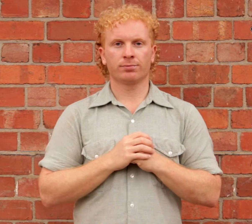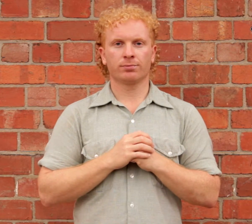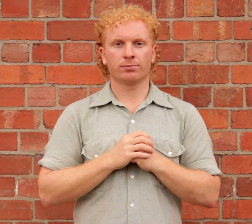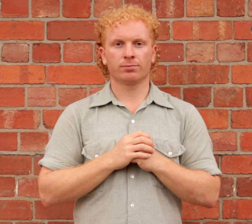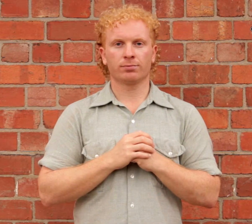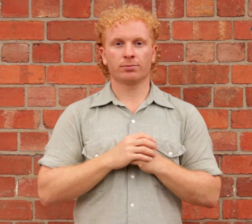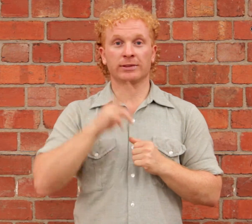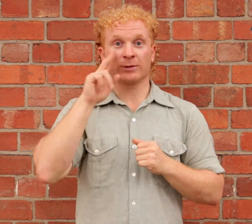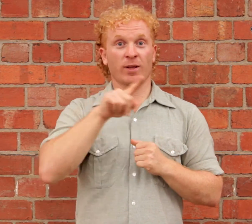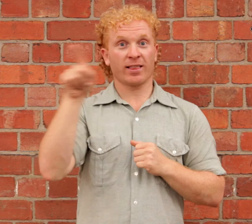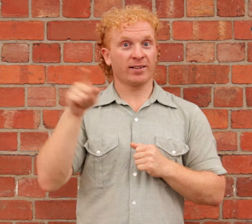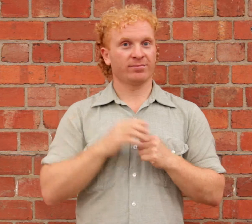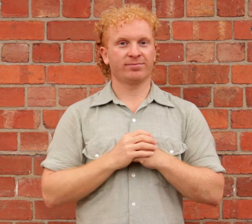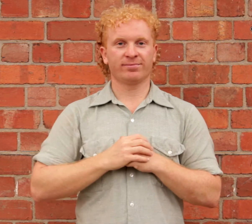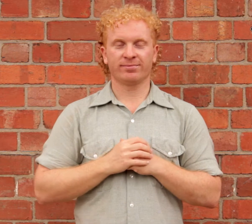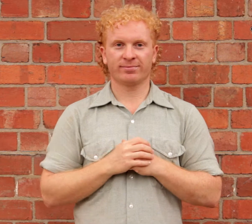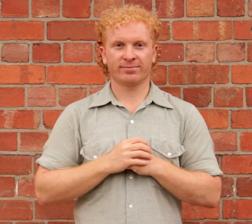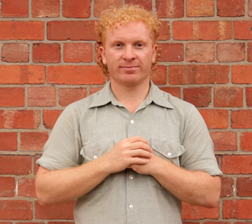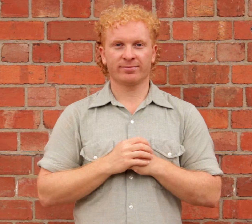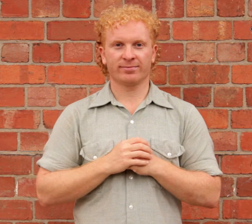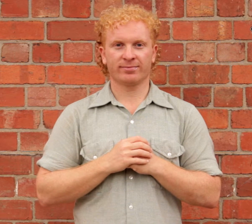See you there!